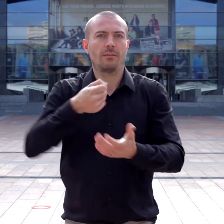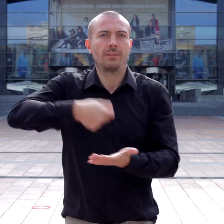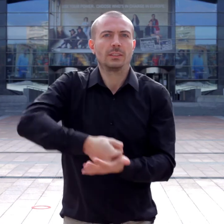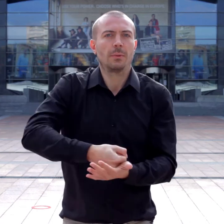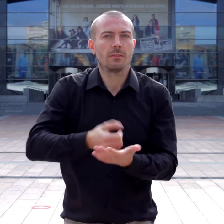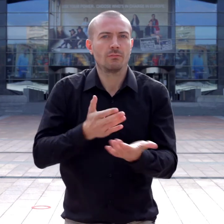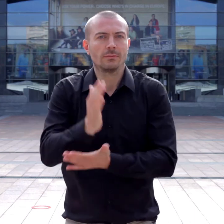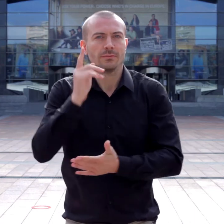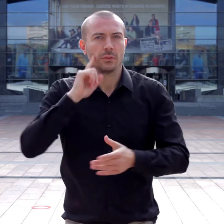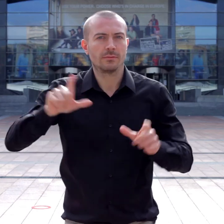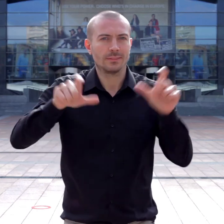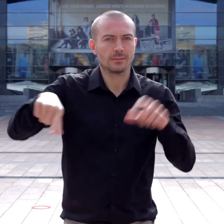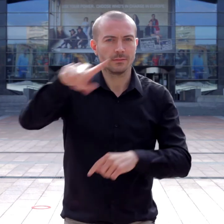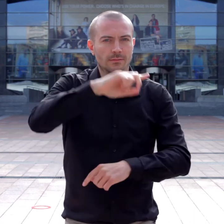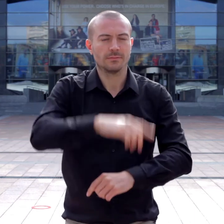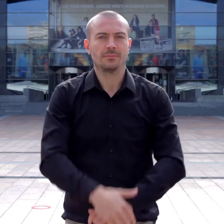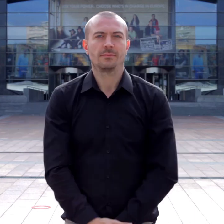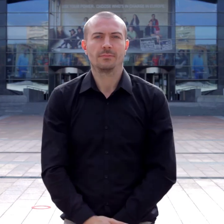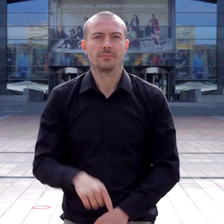to achieve full fundamental rights for all citizens.